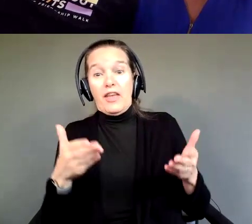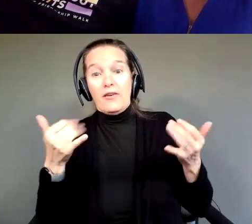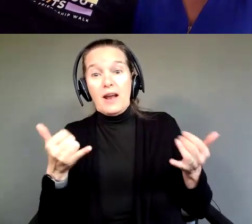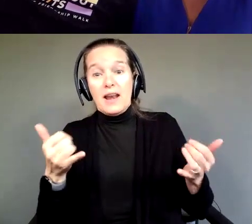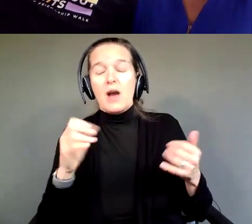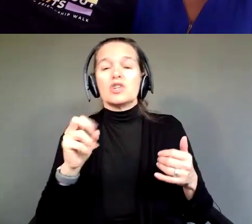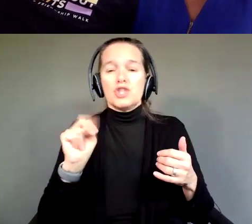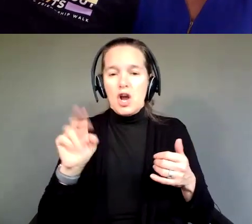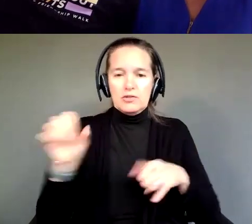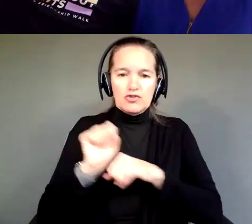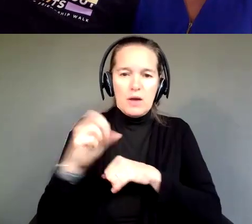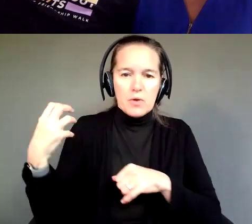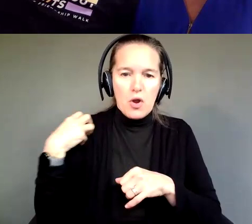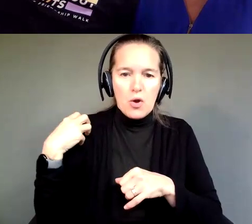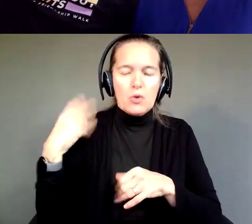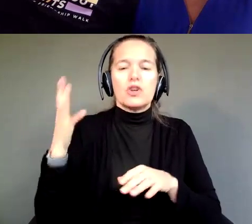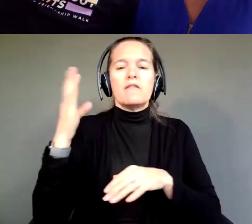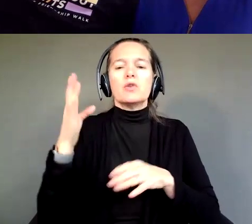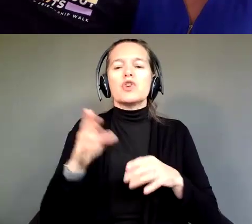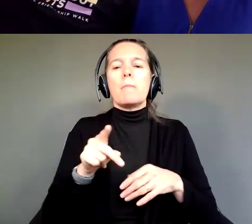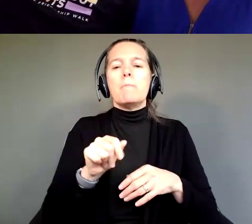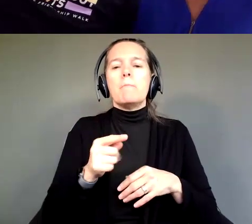His job coaches, Future Pathways, they have been phenomenal.